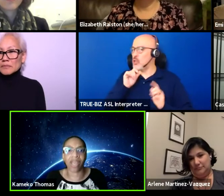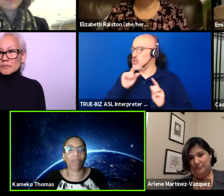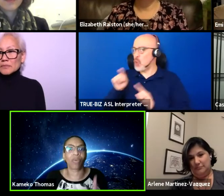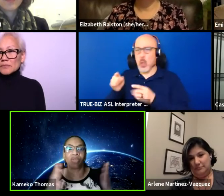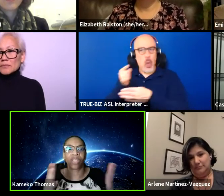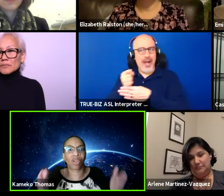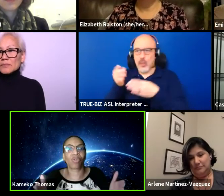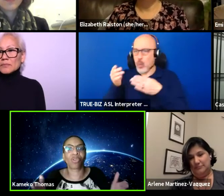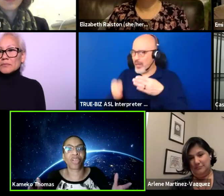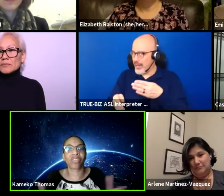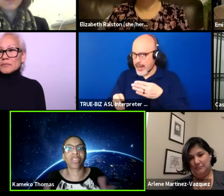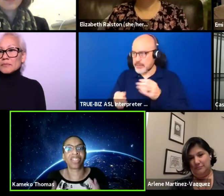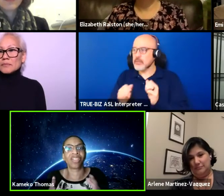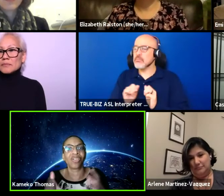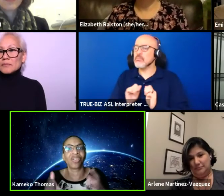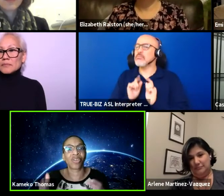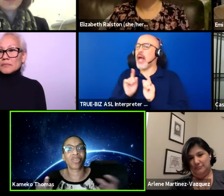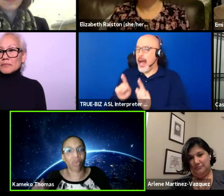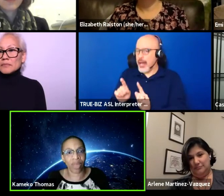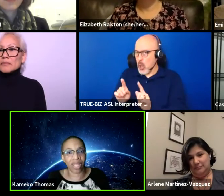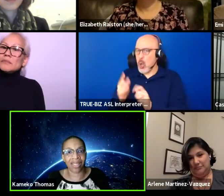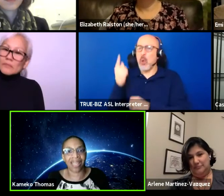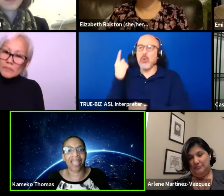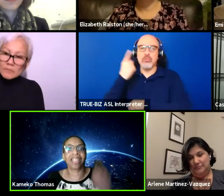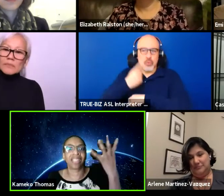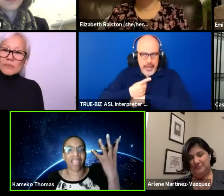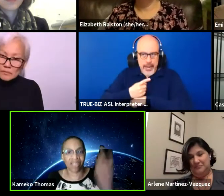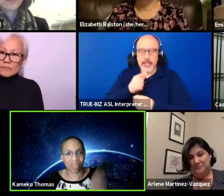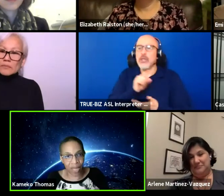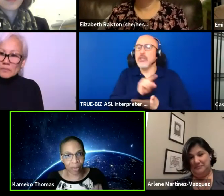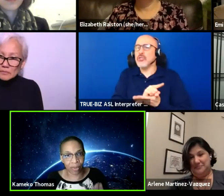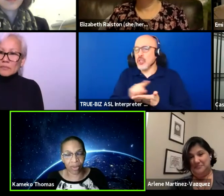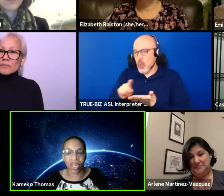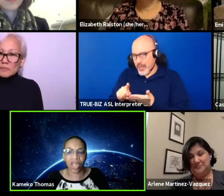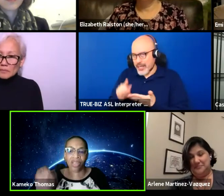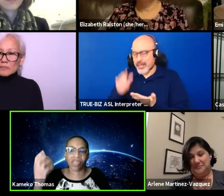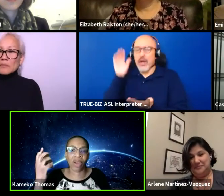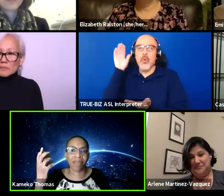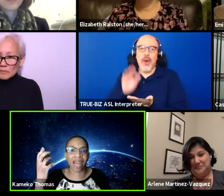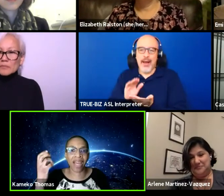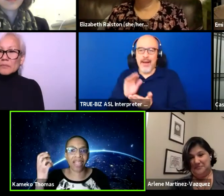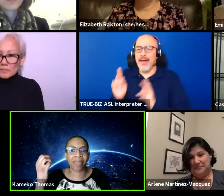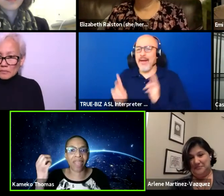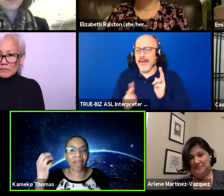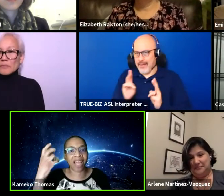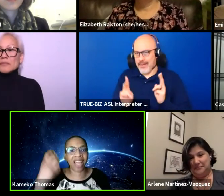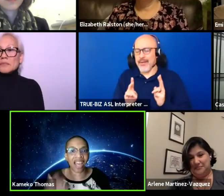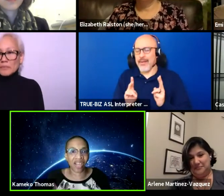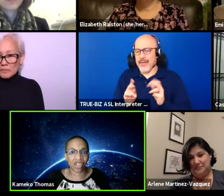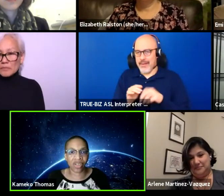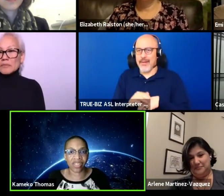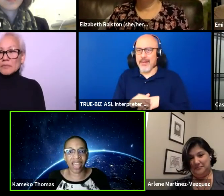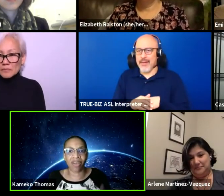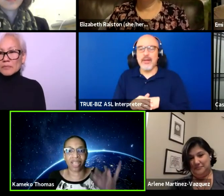I will only go during the week. Again, less people so I'm not as stressed out